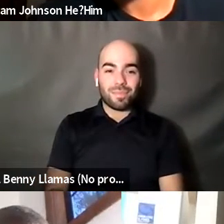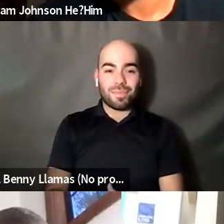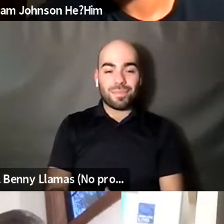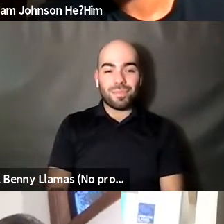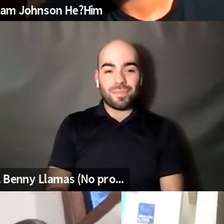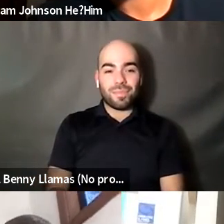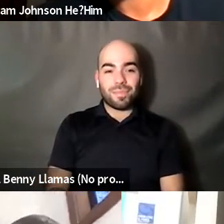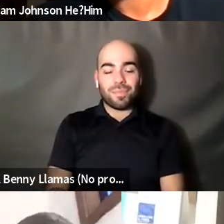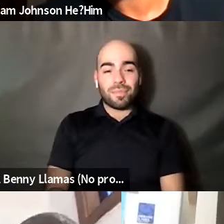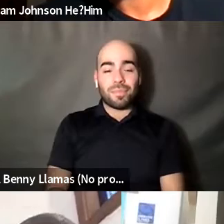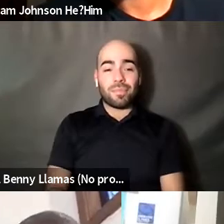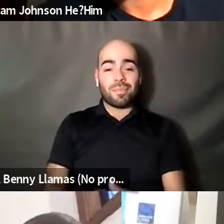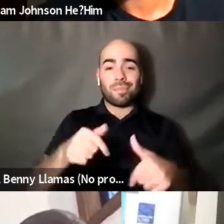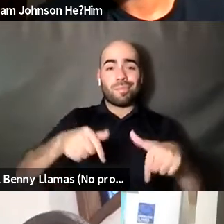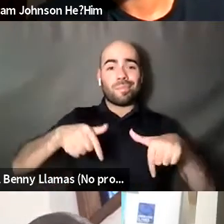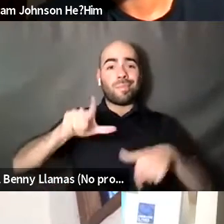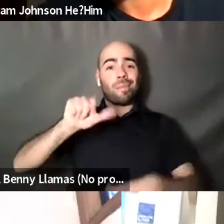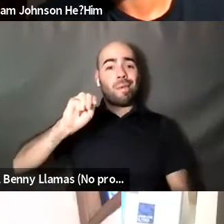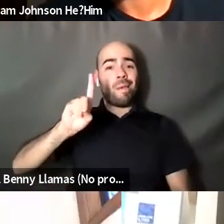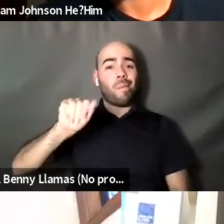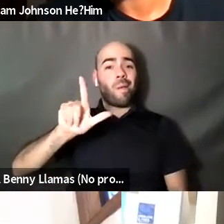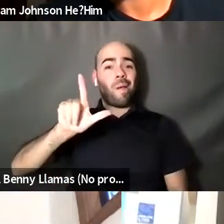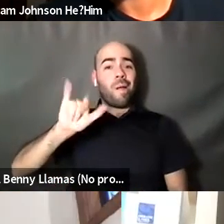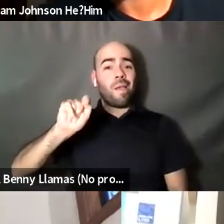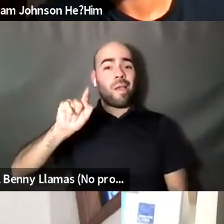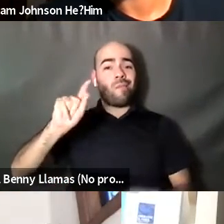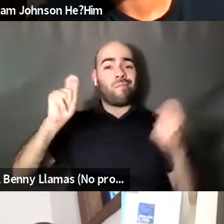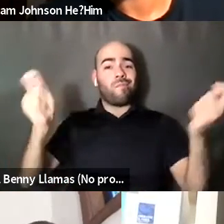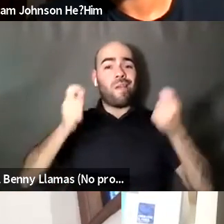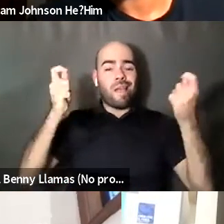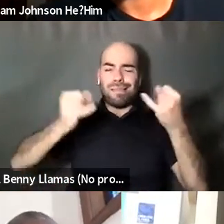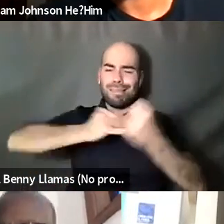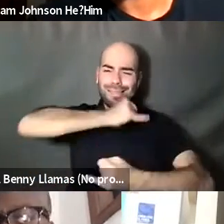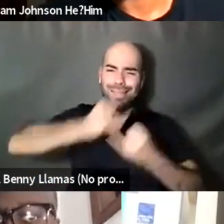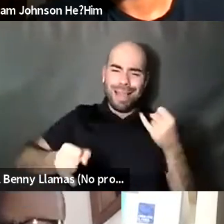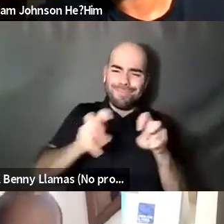Cynthia Guardado she/her: You are at lambda look fest final panel of the week sex in the body.